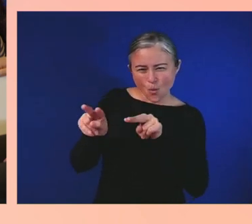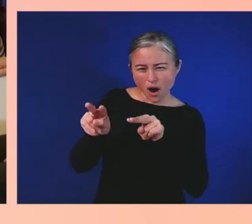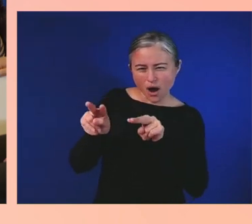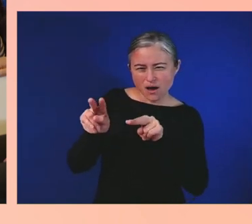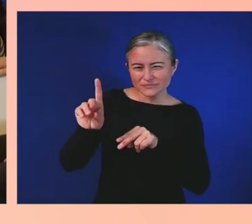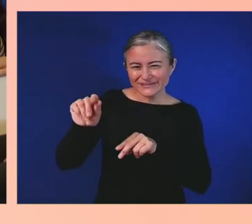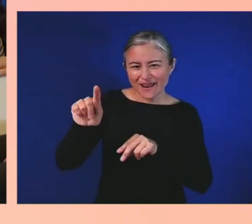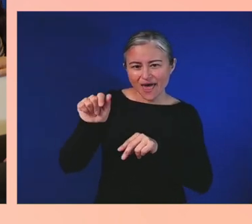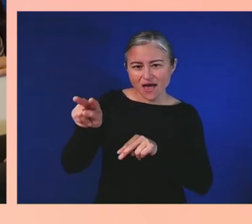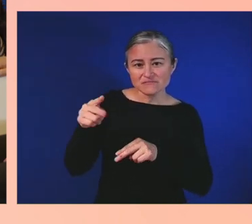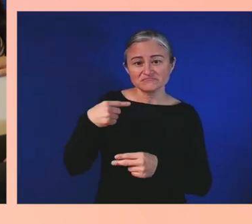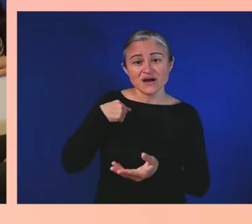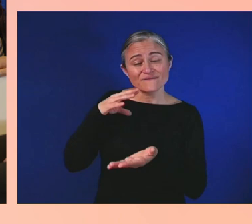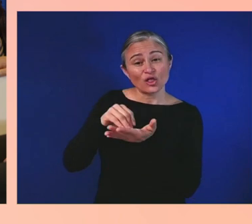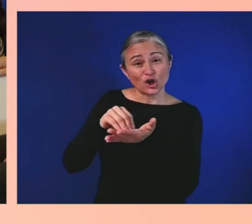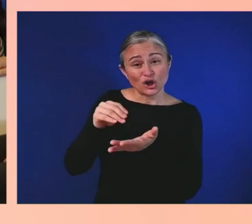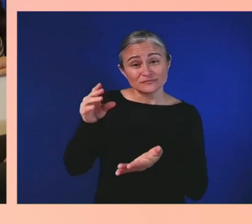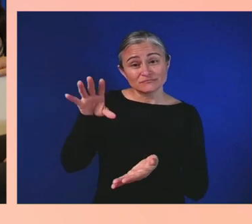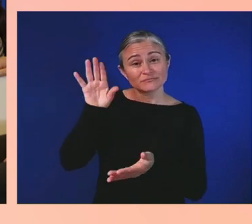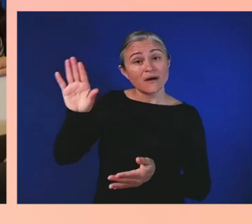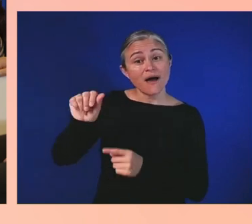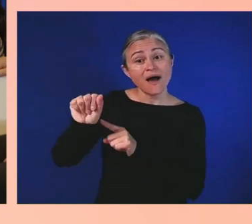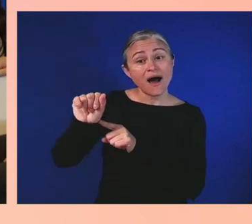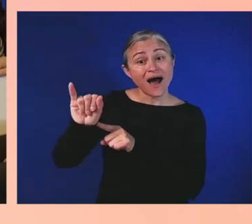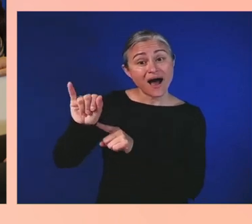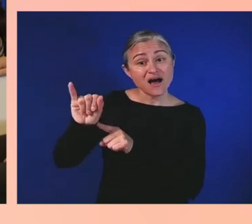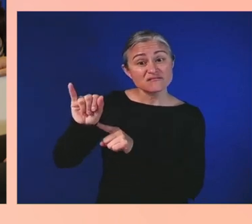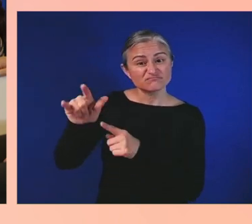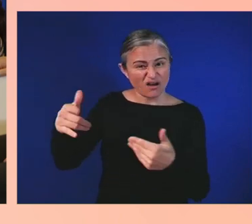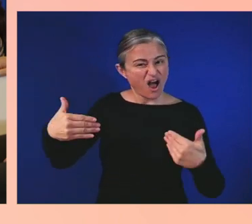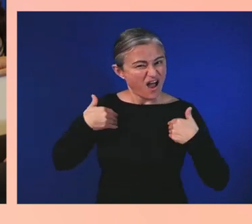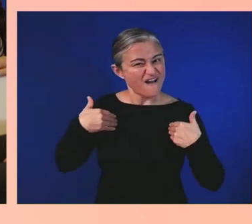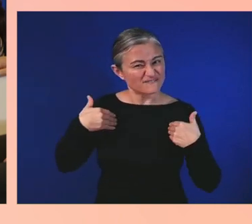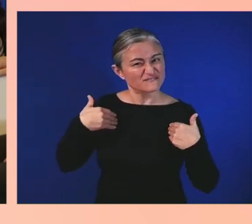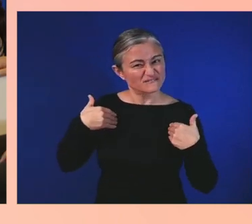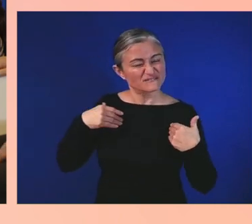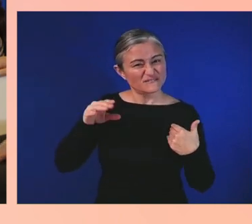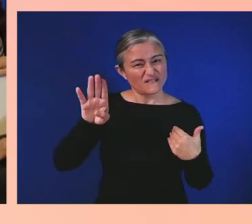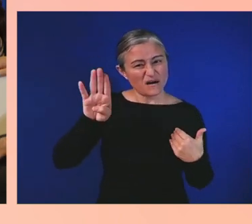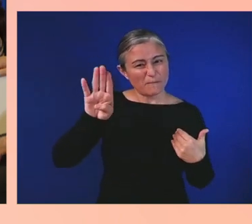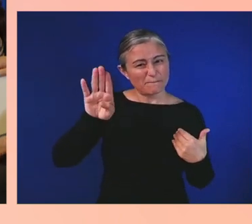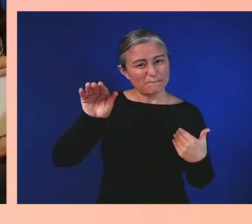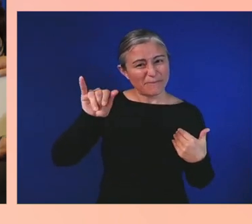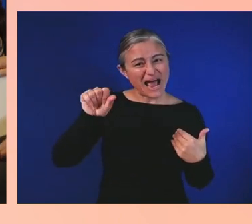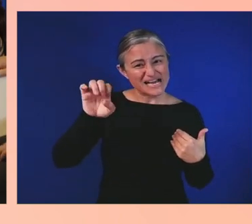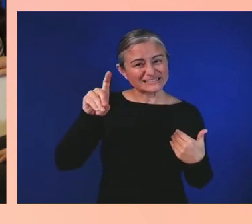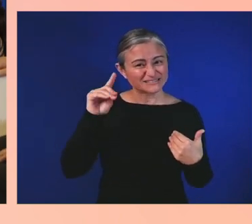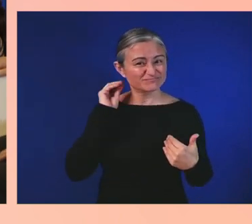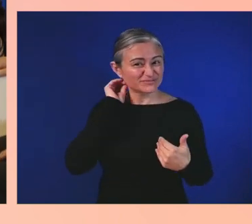These are going to be the things that are used to see whether or not who can purchase homes, who has credit.